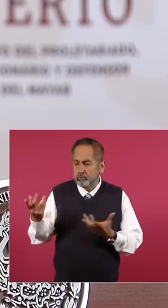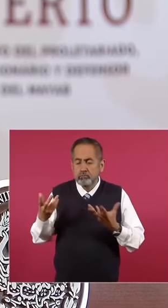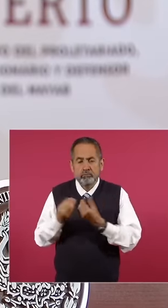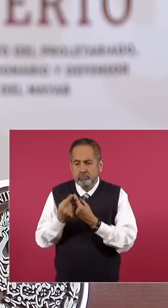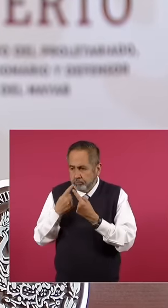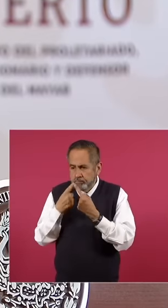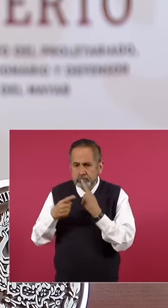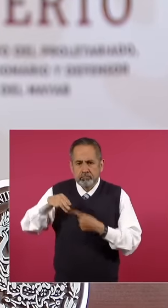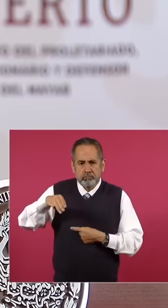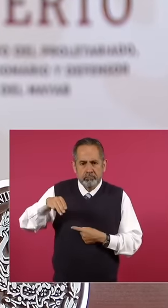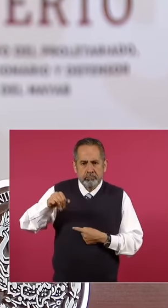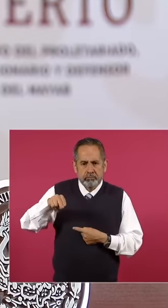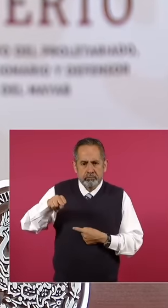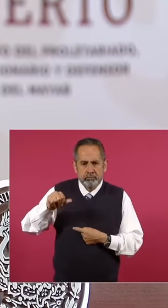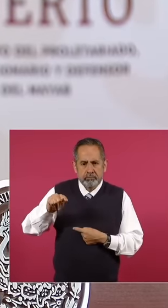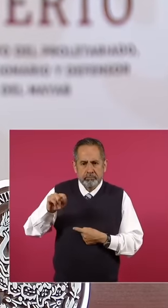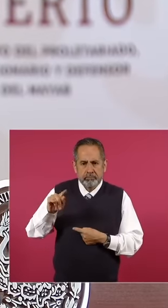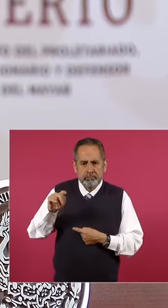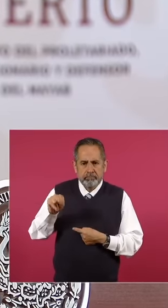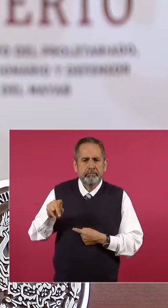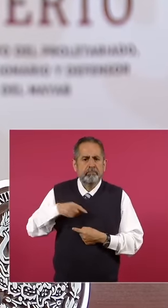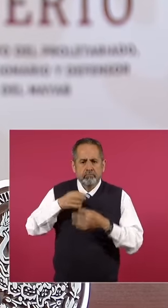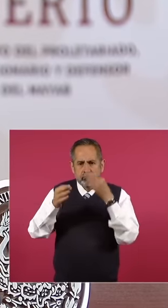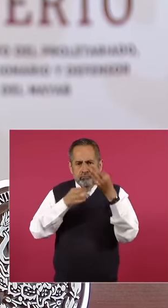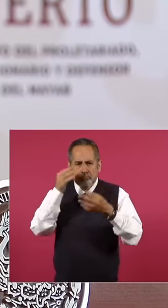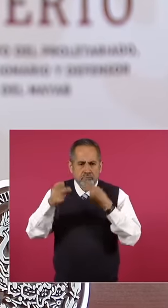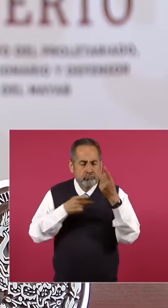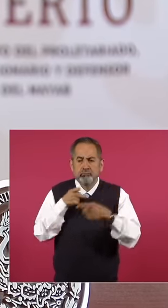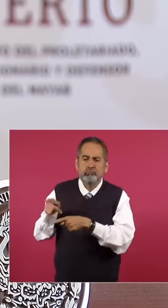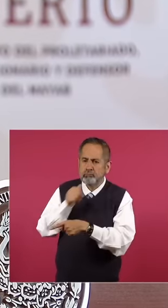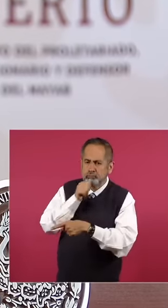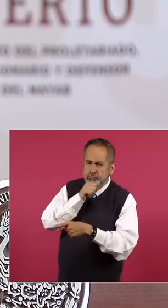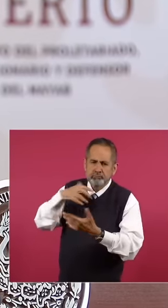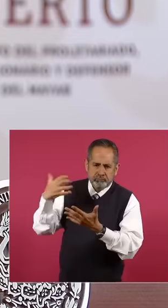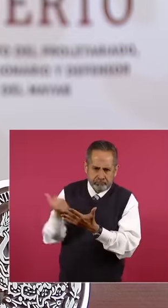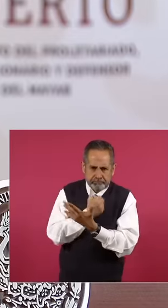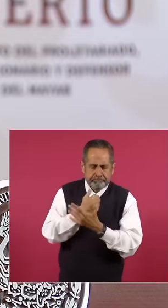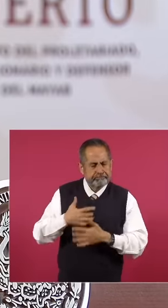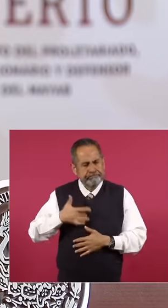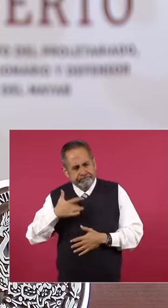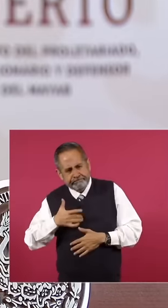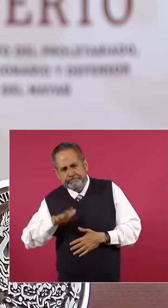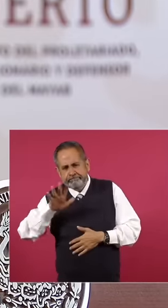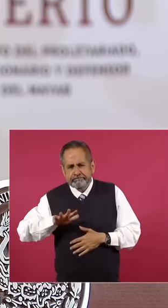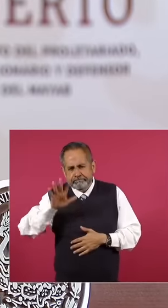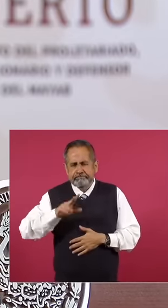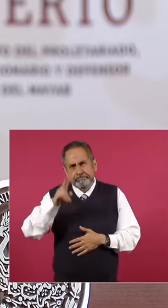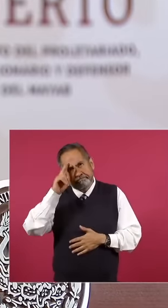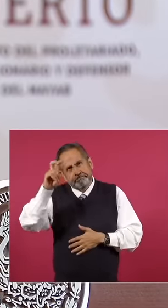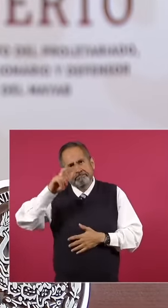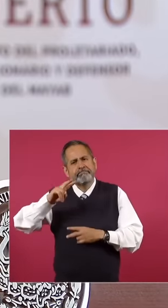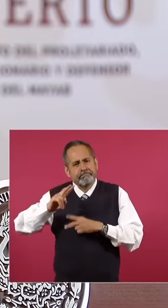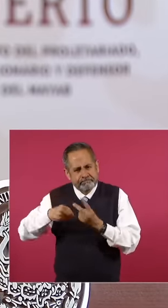I made a public speech. He had not won but there was that possibility or dream and so